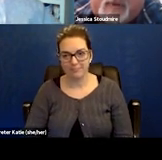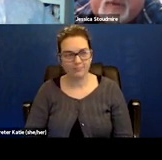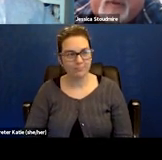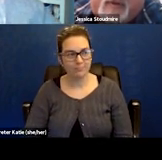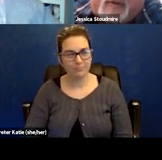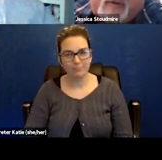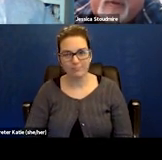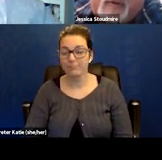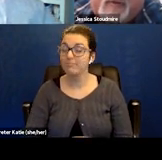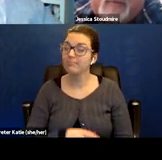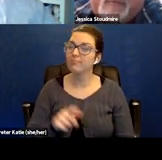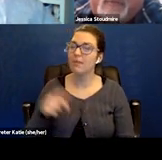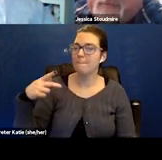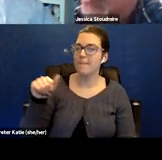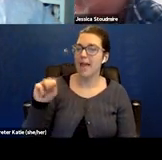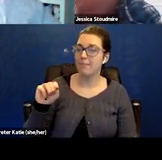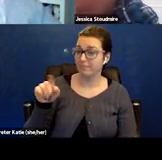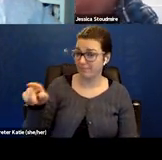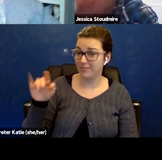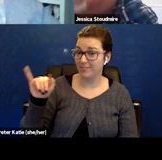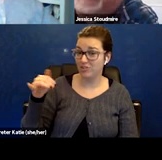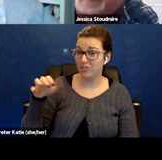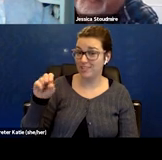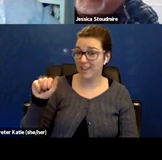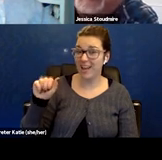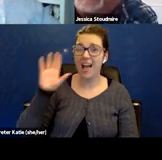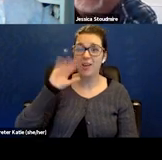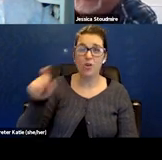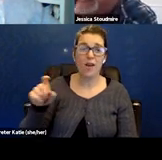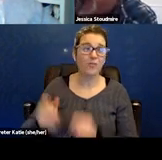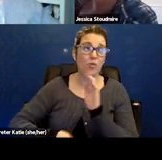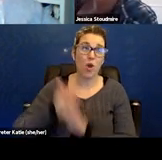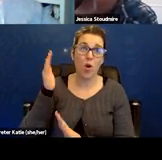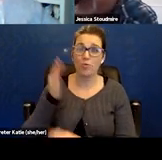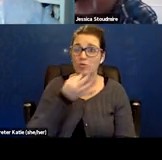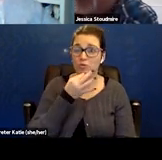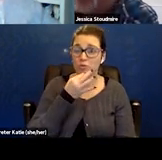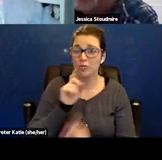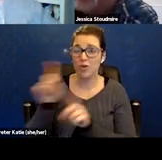How about you Jessica? Before we let you sign off 'cause I know you have a hard stop to get to another appointment.